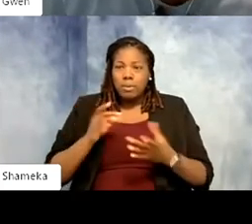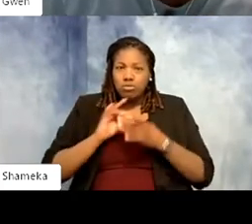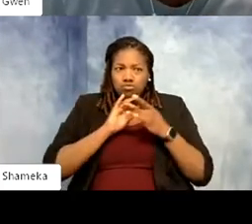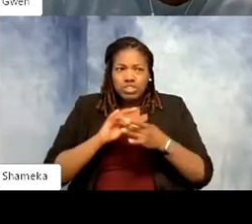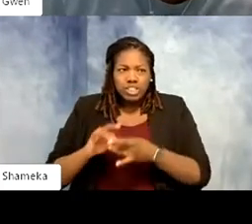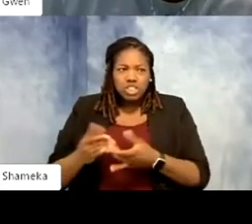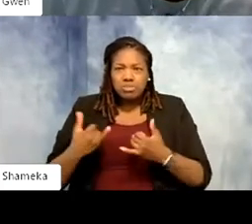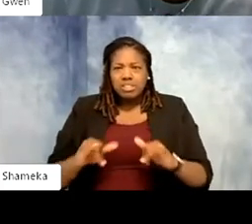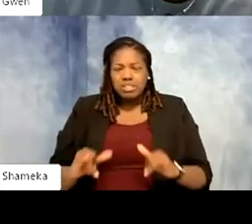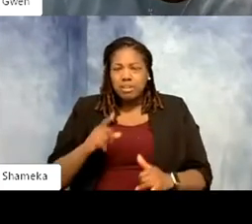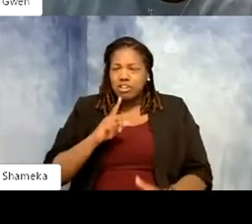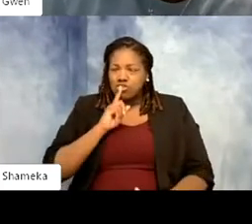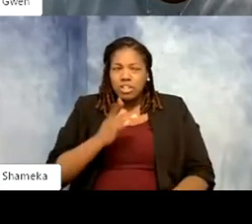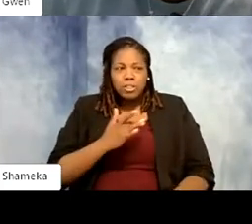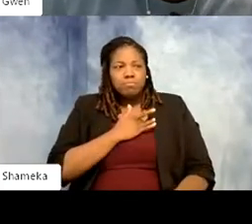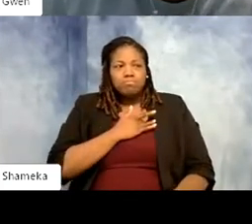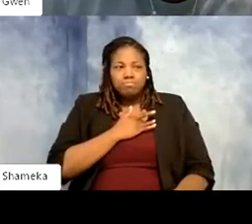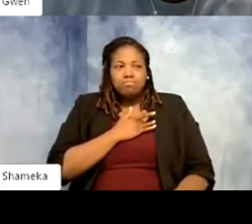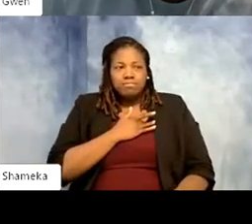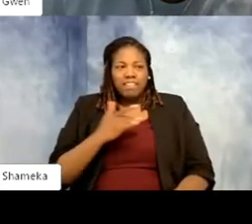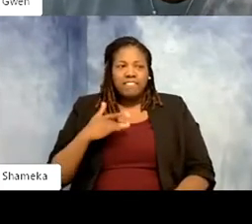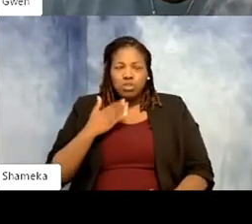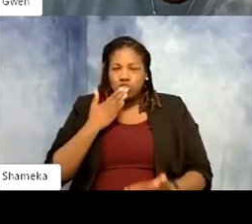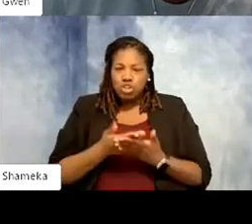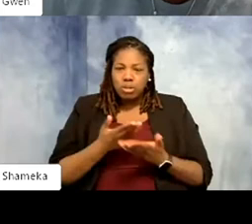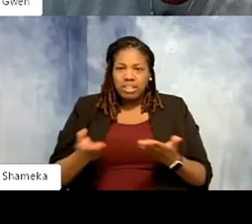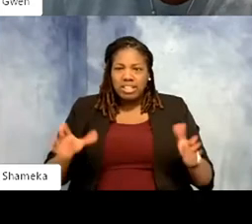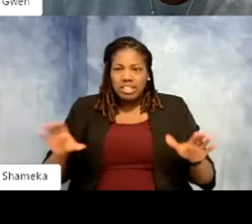my heart and it makes me feel good about what I'm doing and a chance to give back to a place,